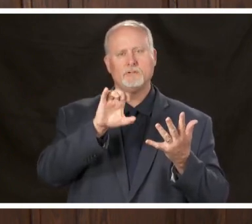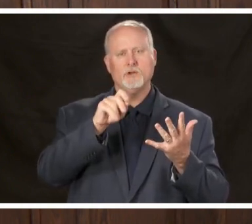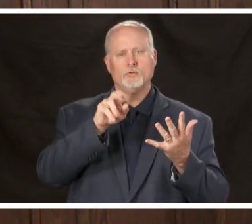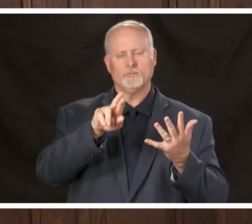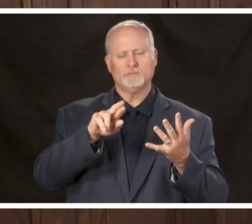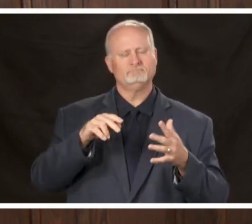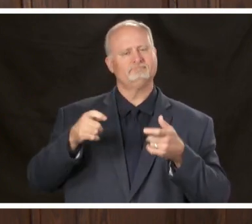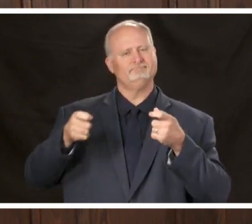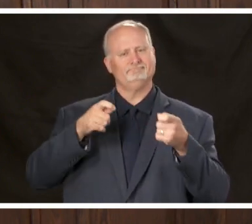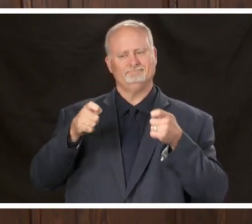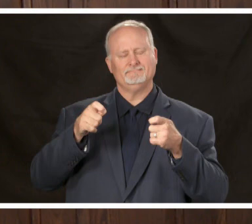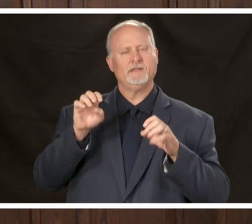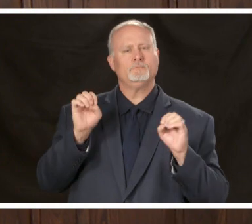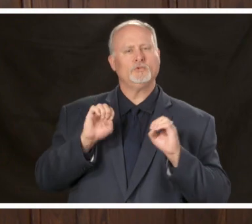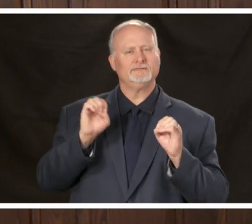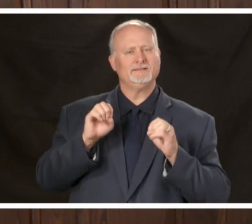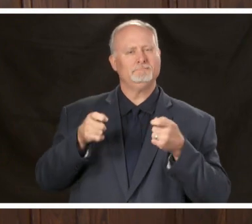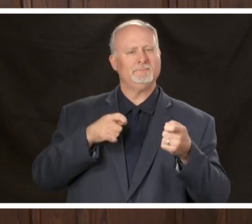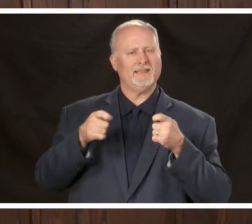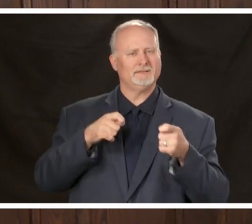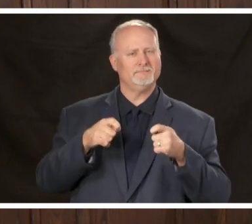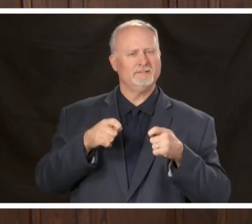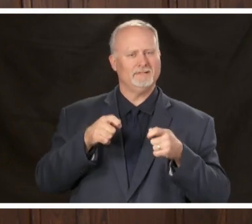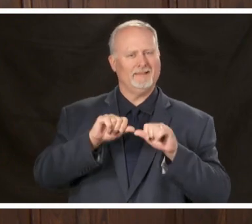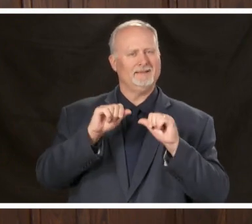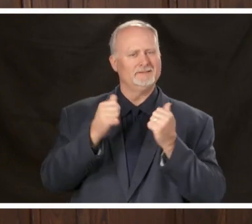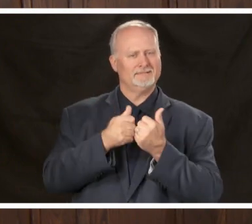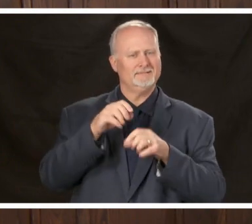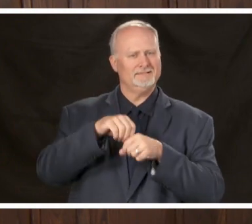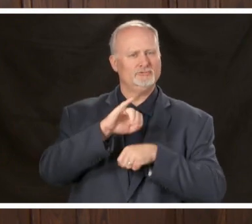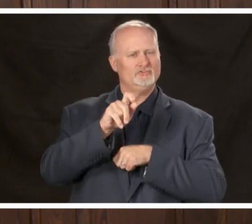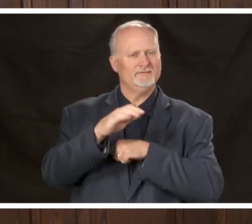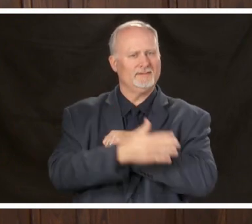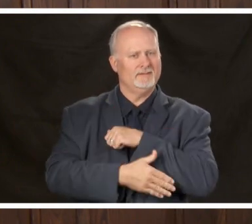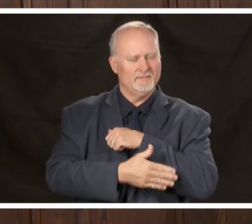Management Agency each speaker will come forward and give some brief remarks on